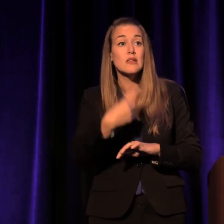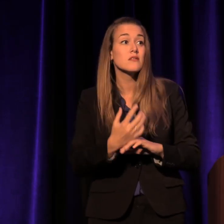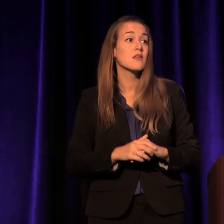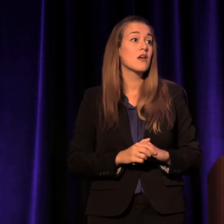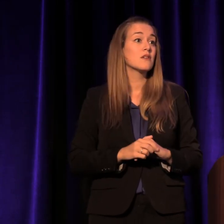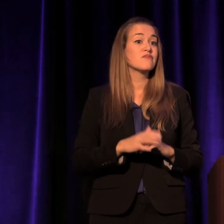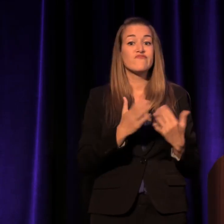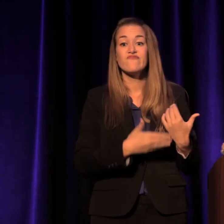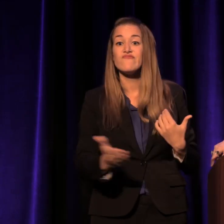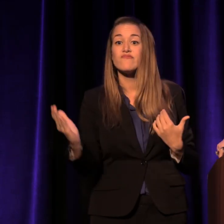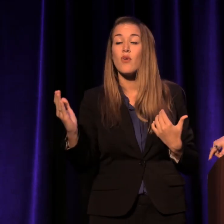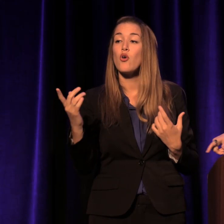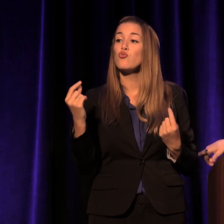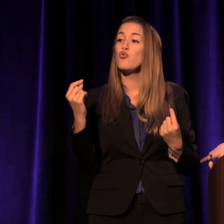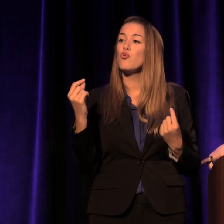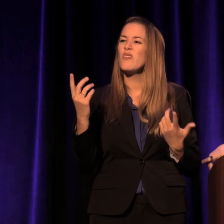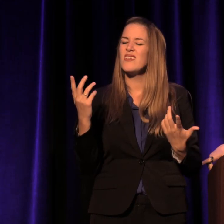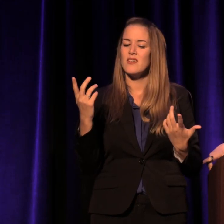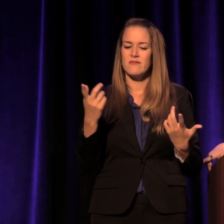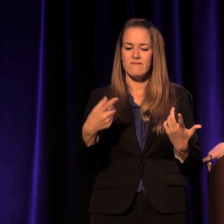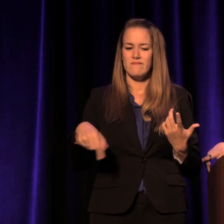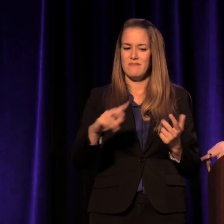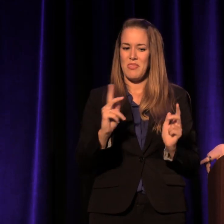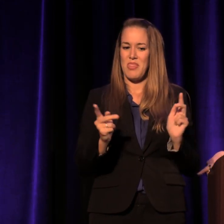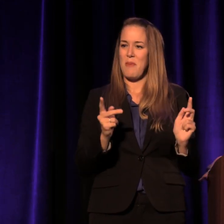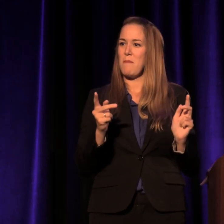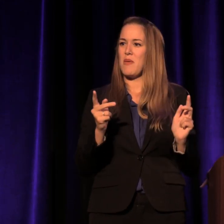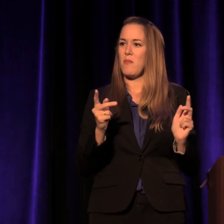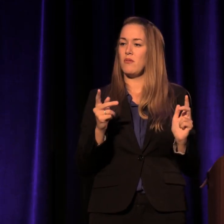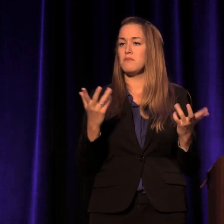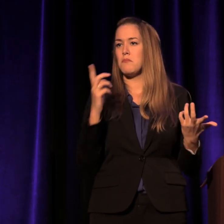is stop treating the people like women,